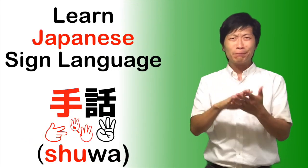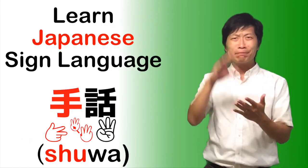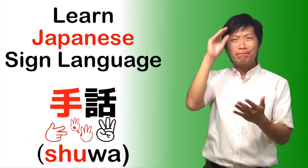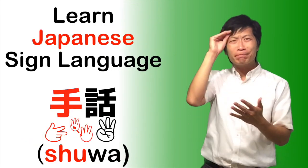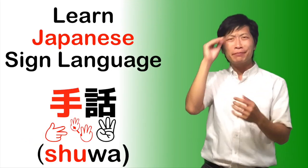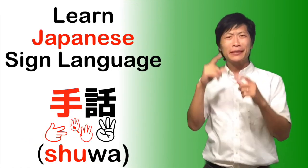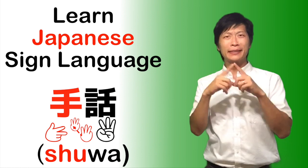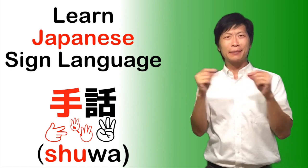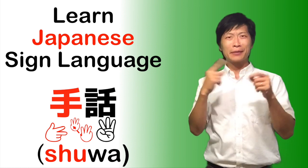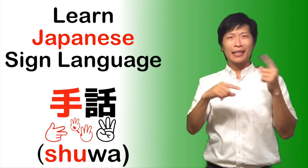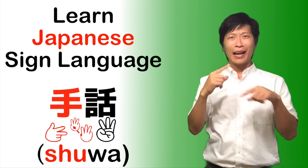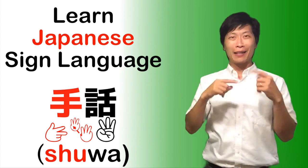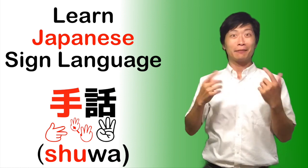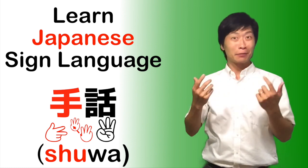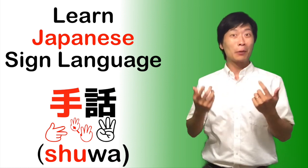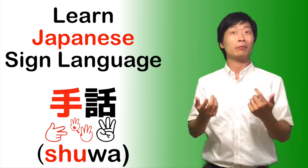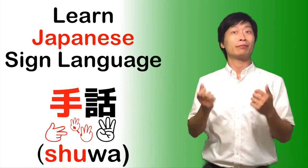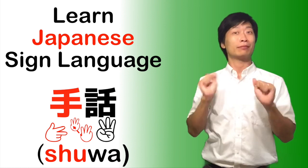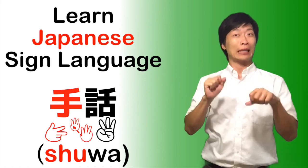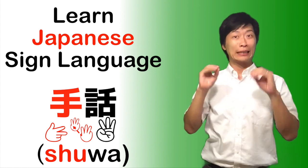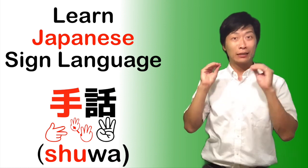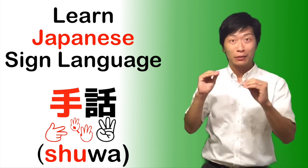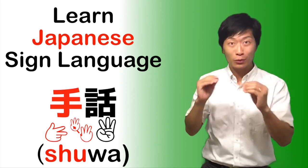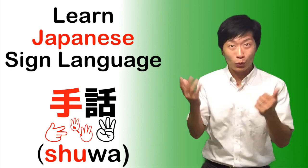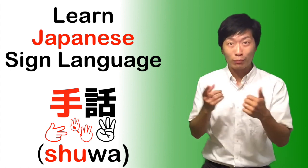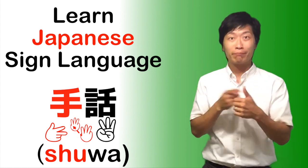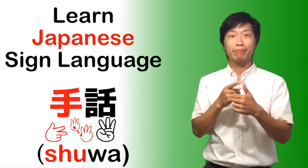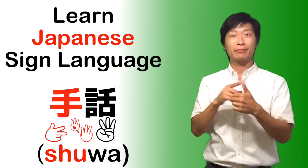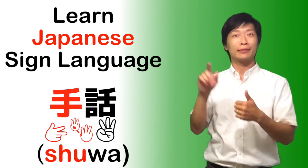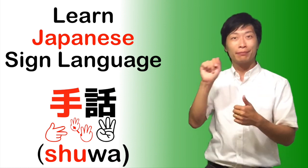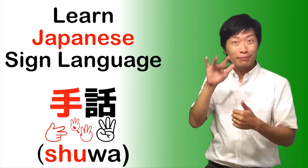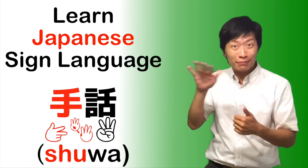Learn Japanese Sign Language (JSL).